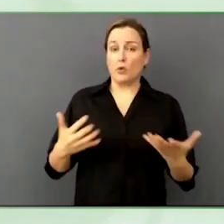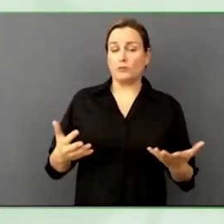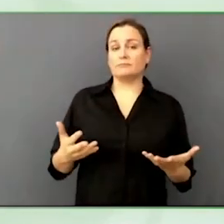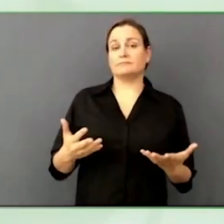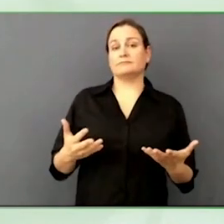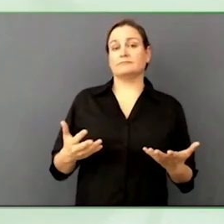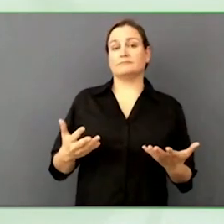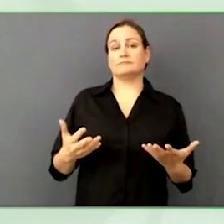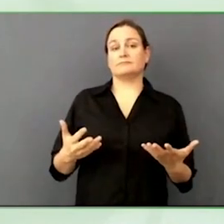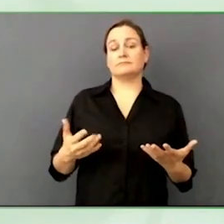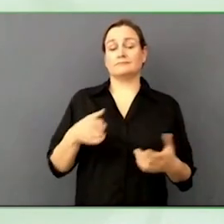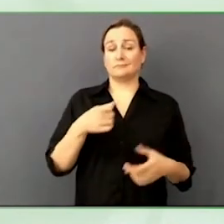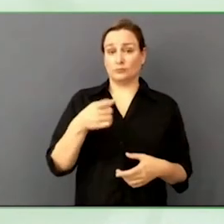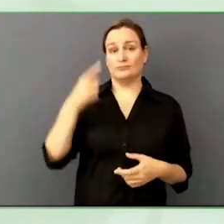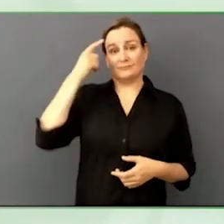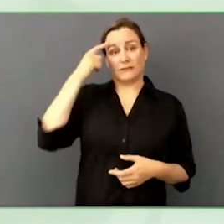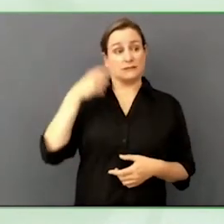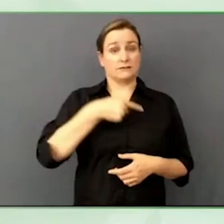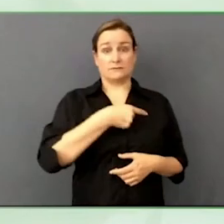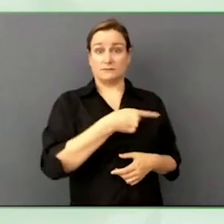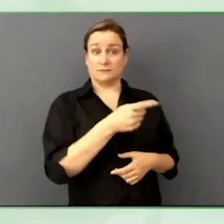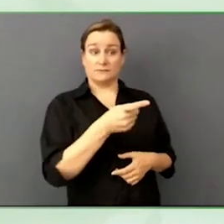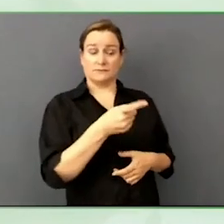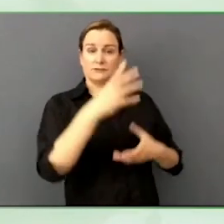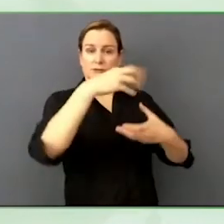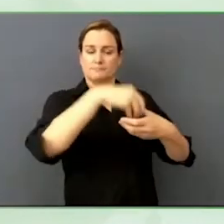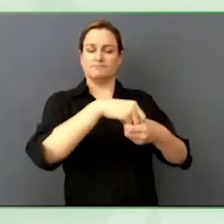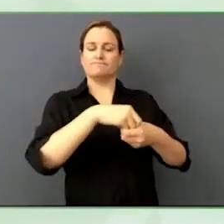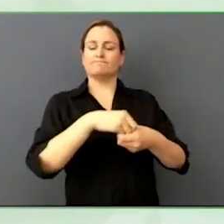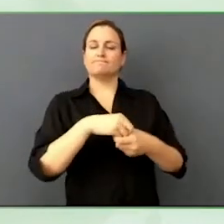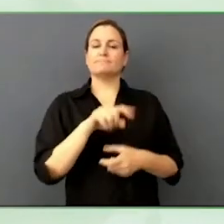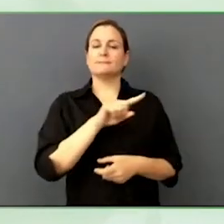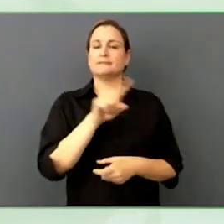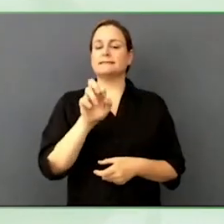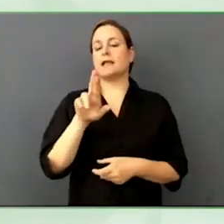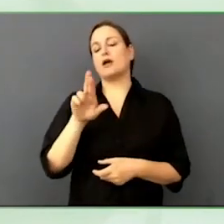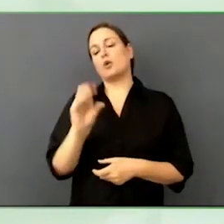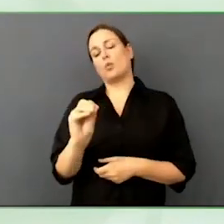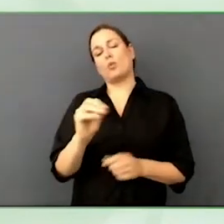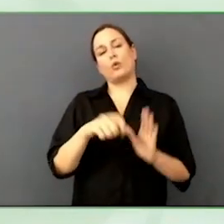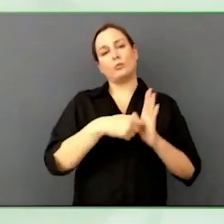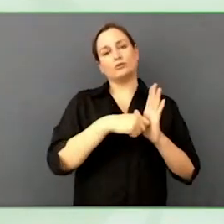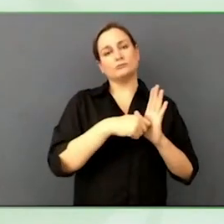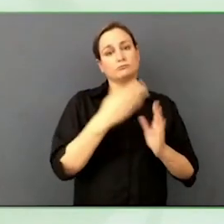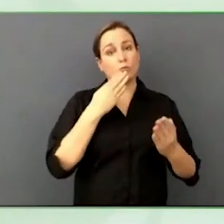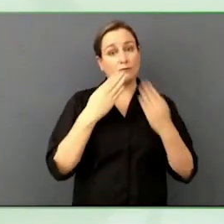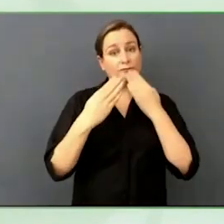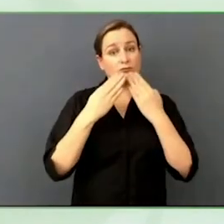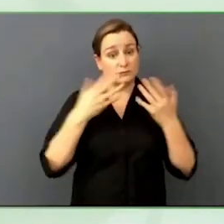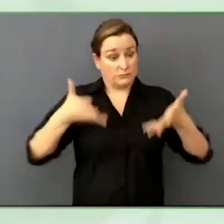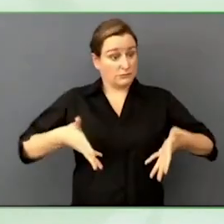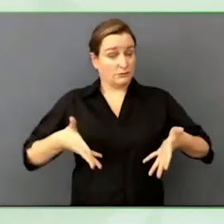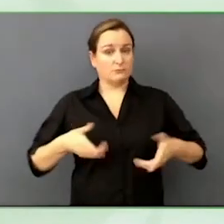The relationships, I have built so many wonderful relationships over the years and it is really important.